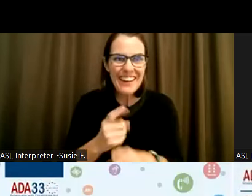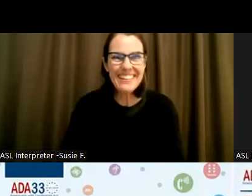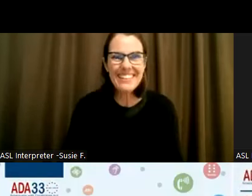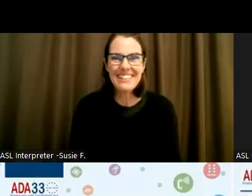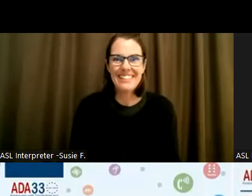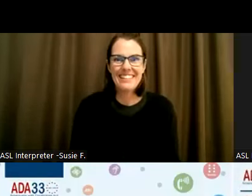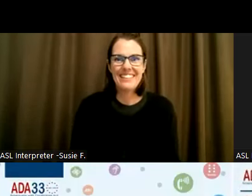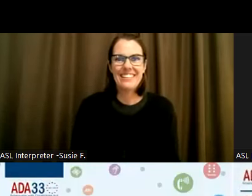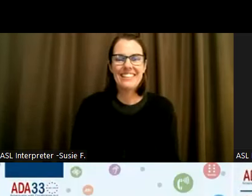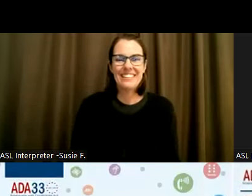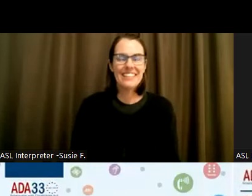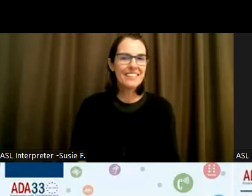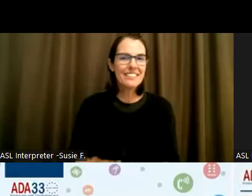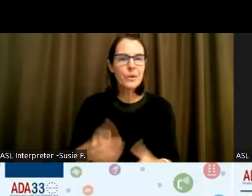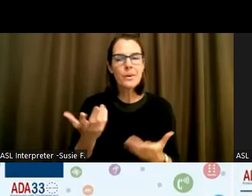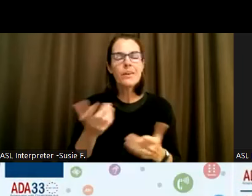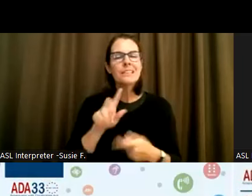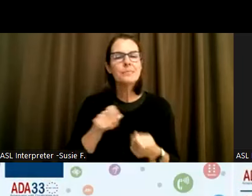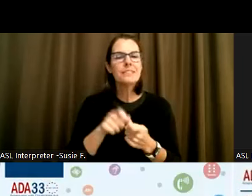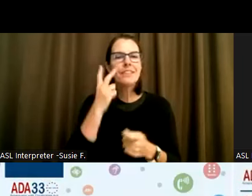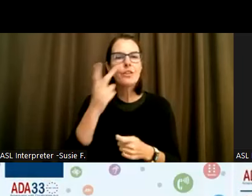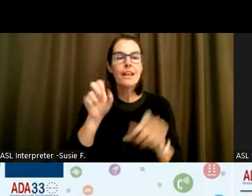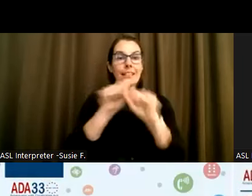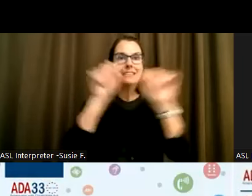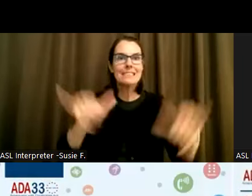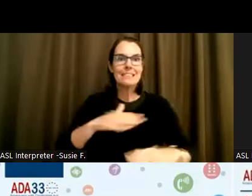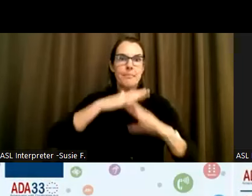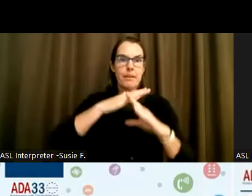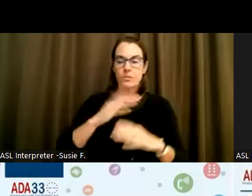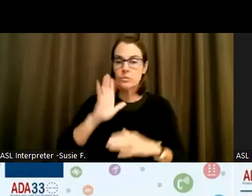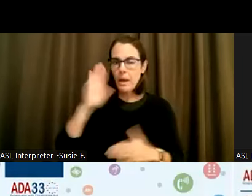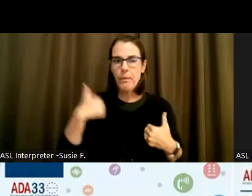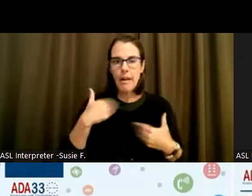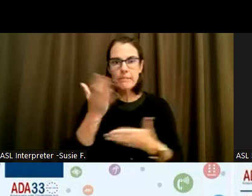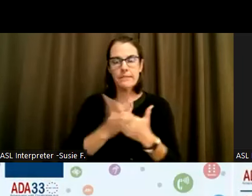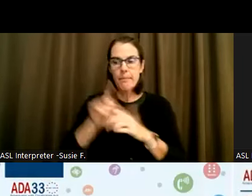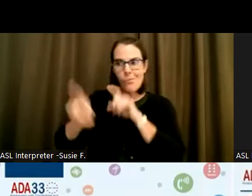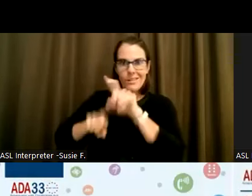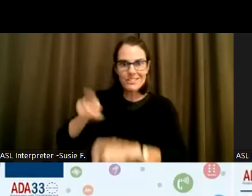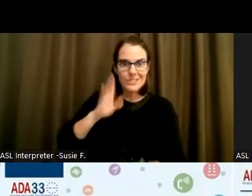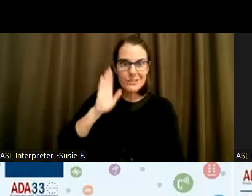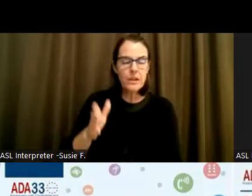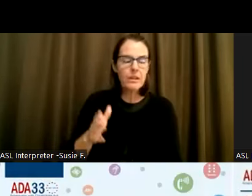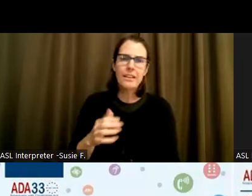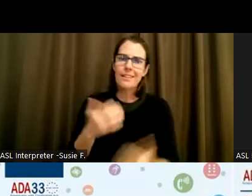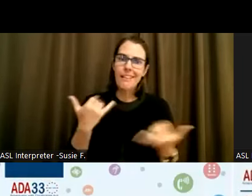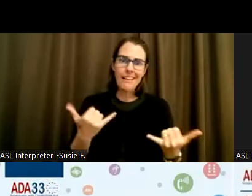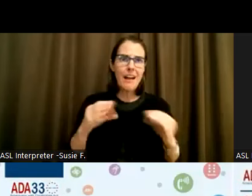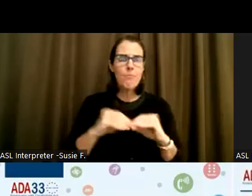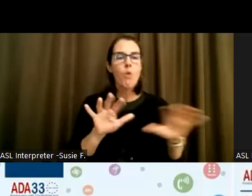Of those system barriers right now. So I'm going to pull up some questions. What we're going to do now is we're just going to have a really informal